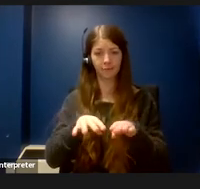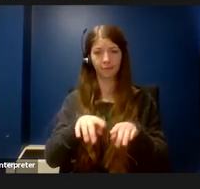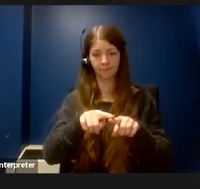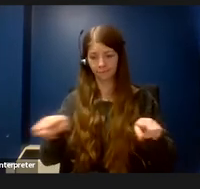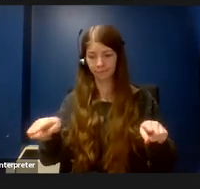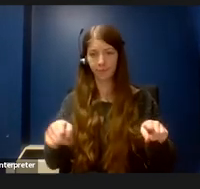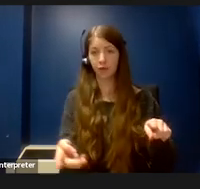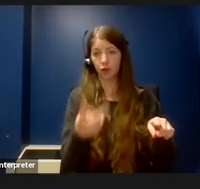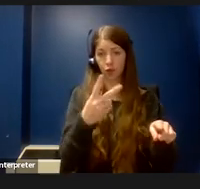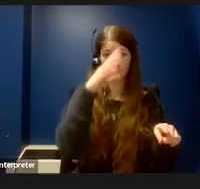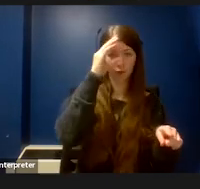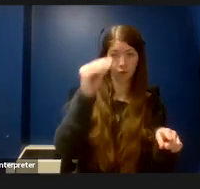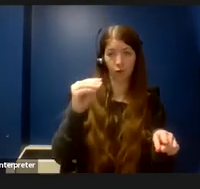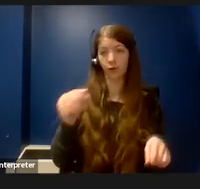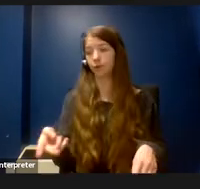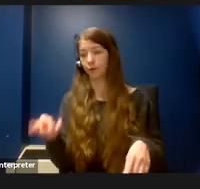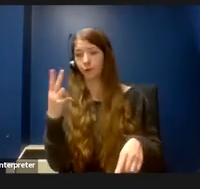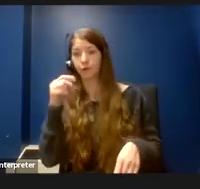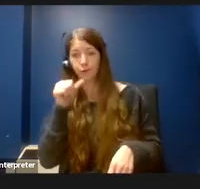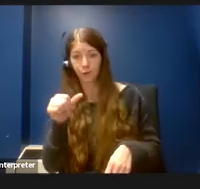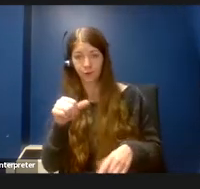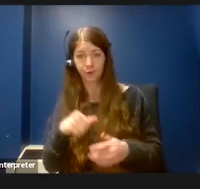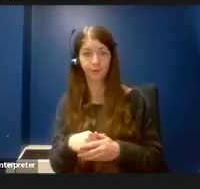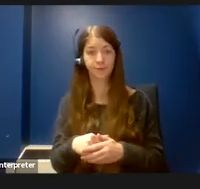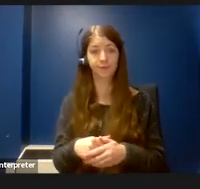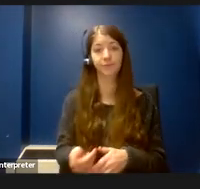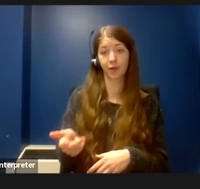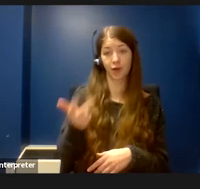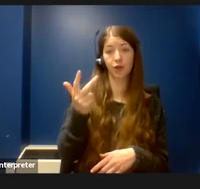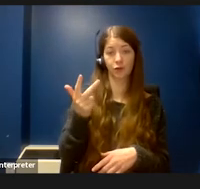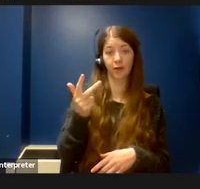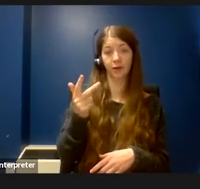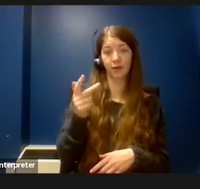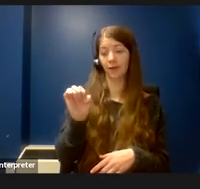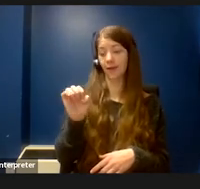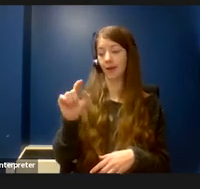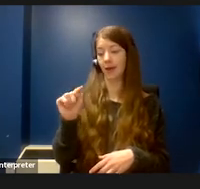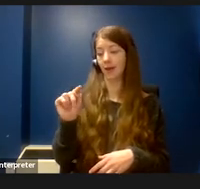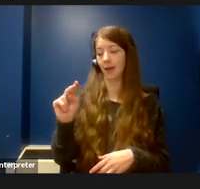and two of our children are girls. Three of our children are ethnically Chinese and one is white.